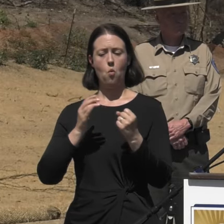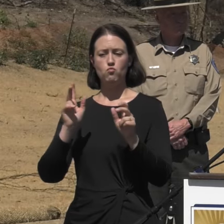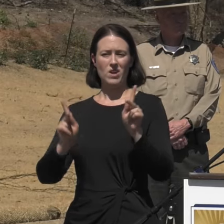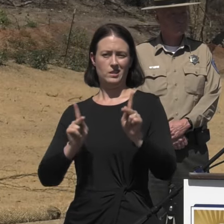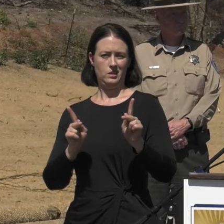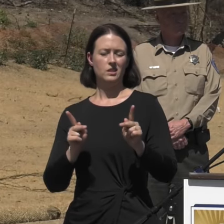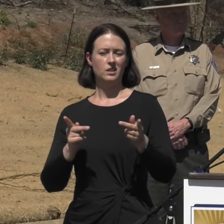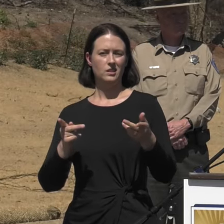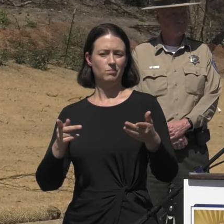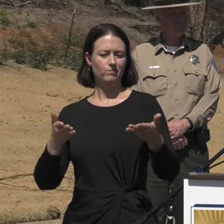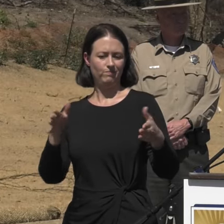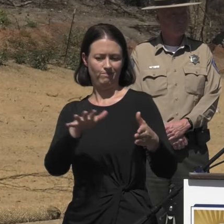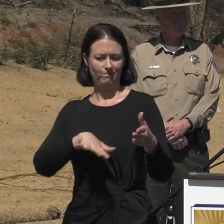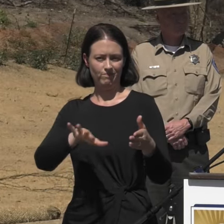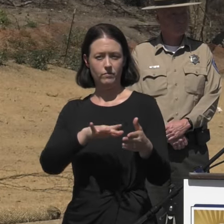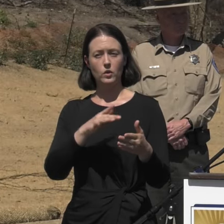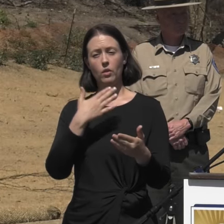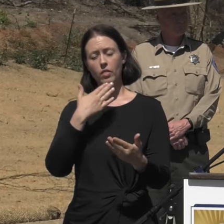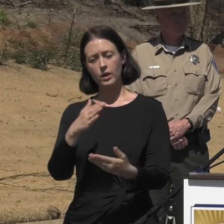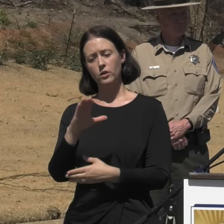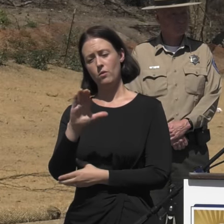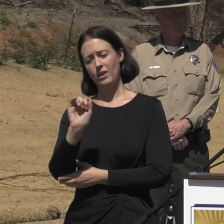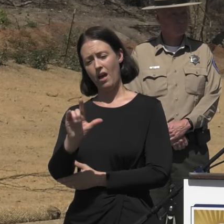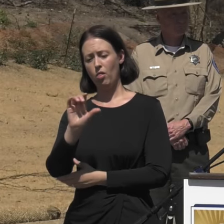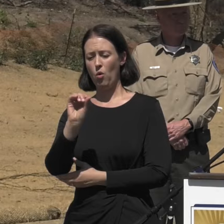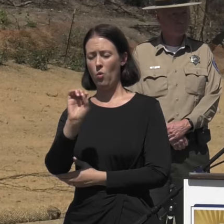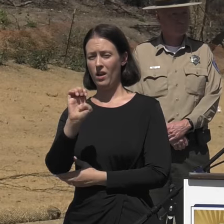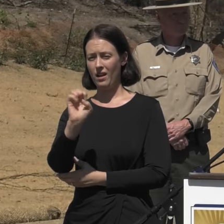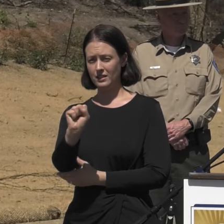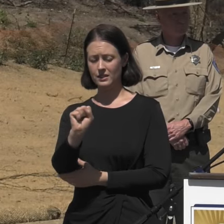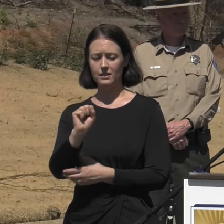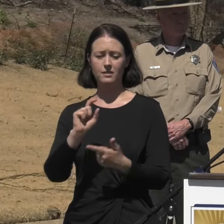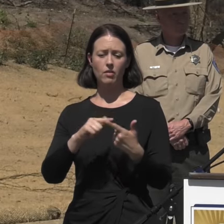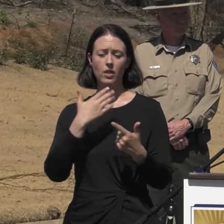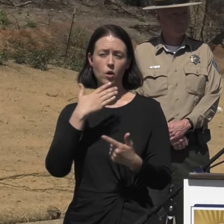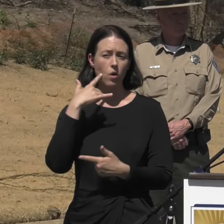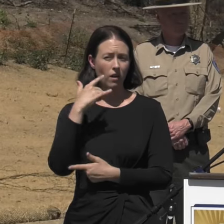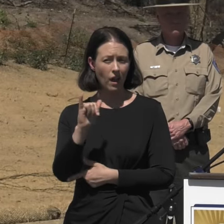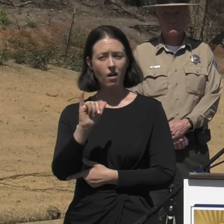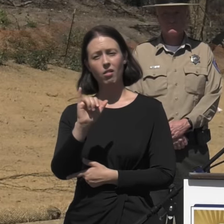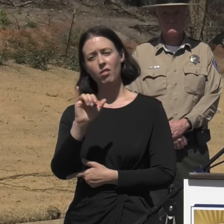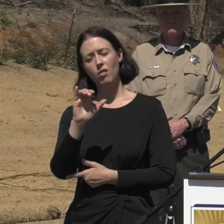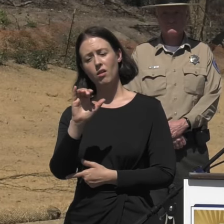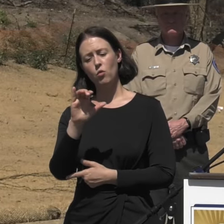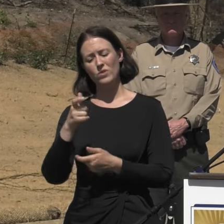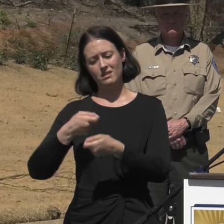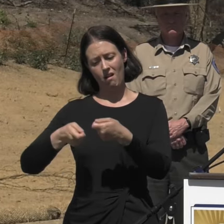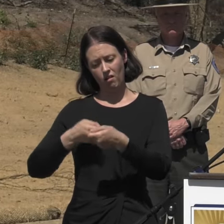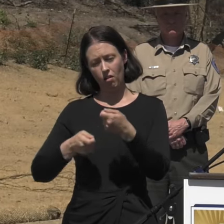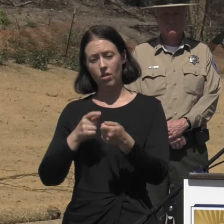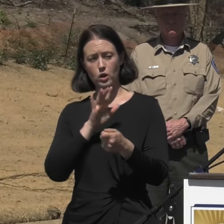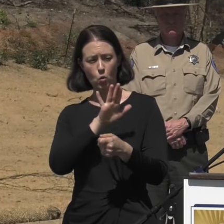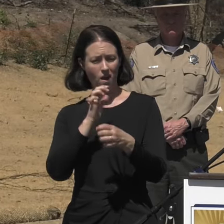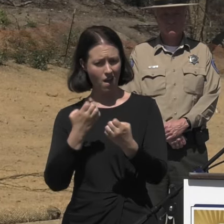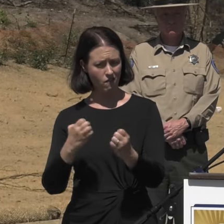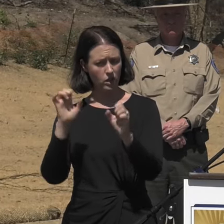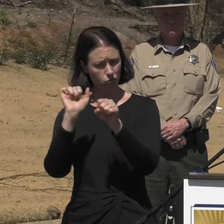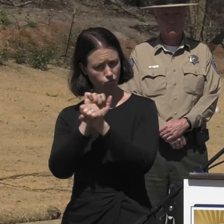to California Office of Emergency Service, to Cal Recycle for what they have done, and what we know that they will continue to do.